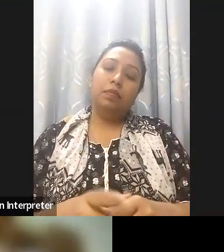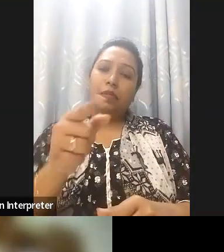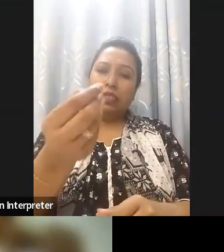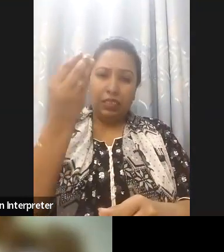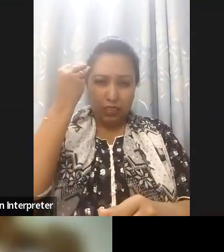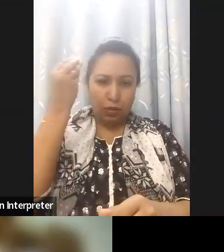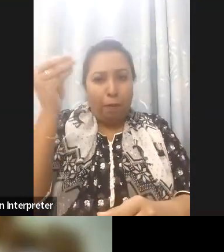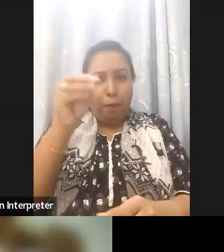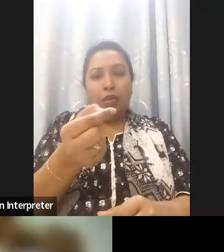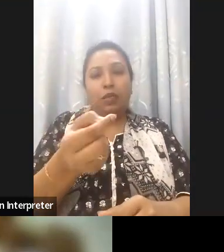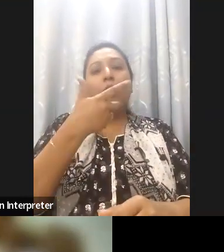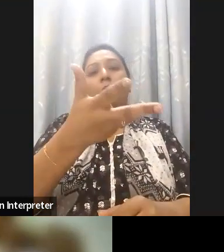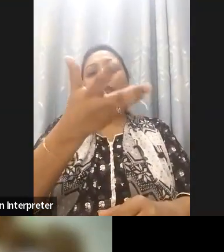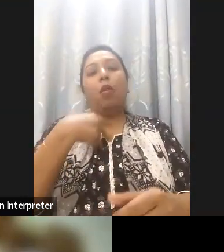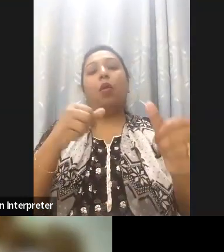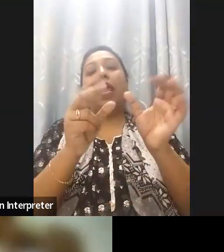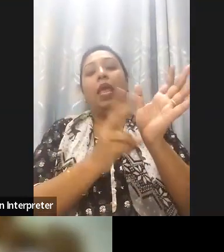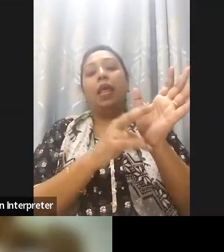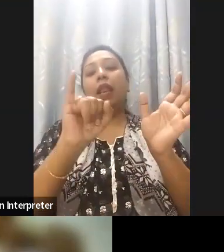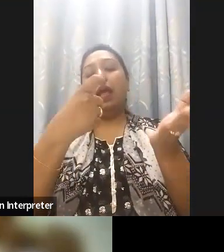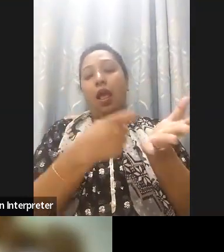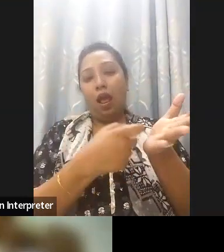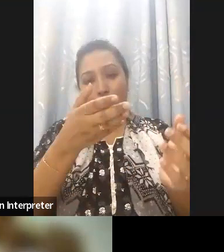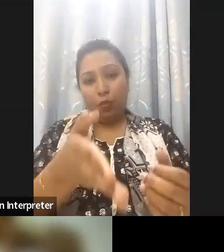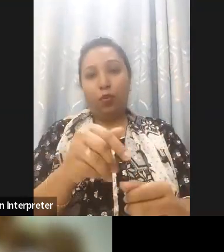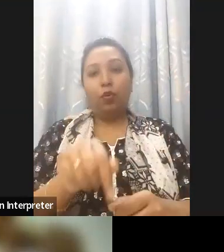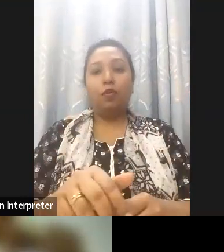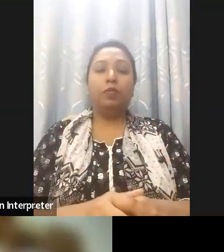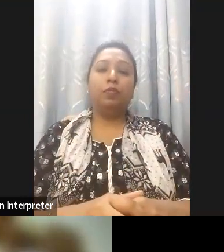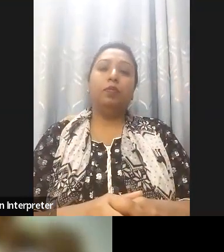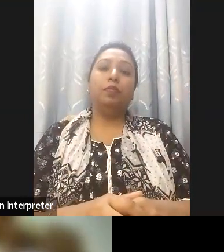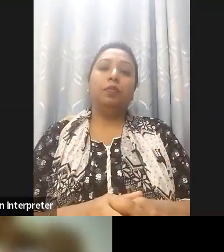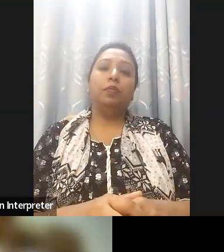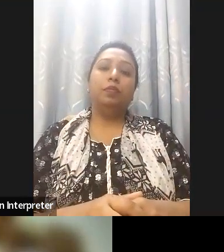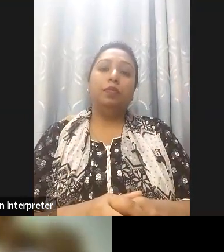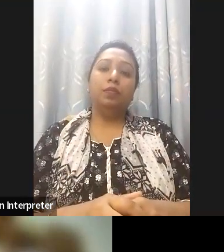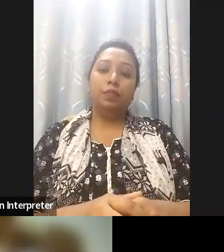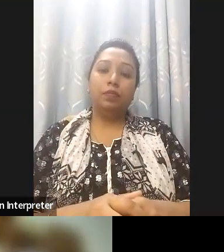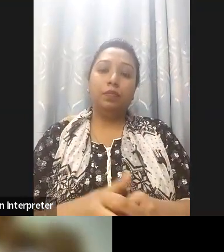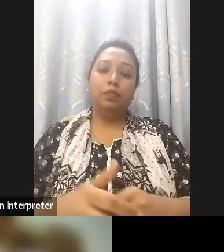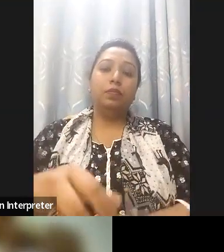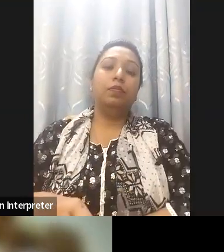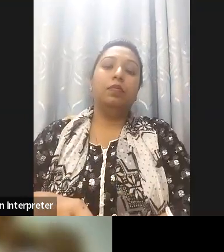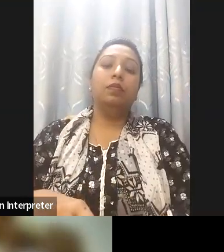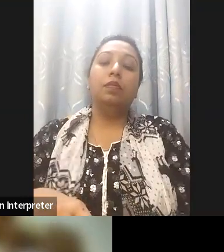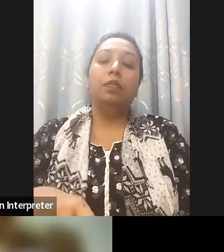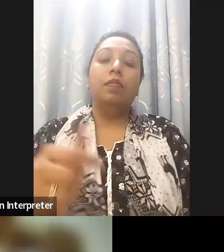one of the most important point is that we work organize this webinar that is we want to